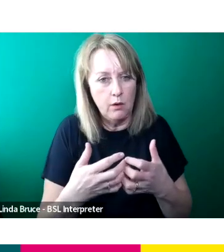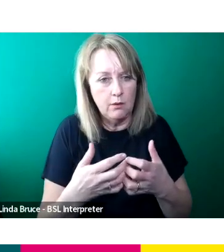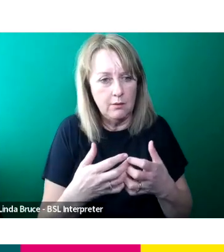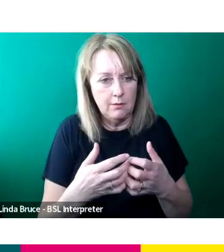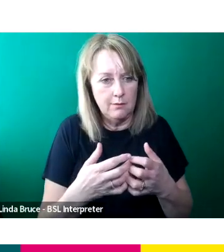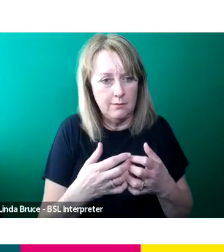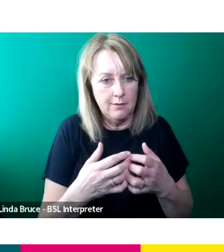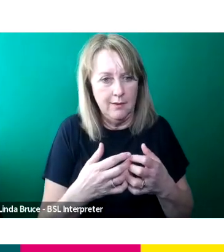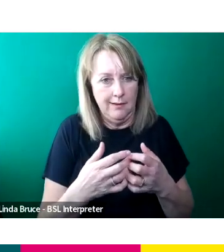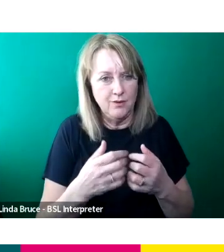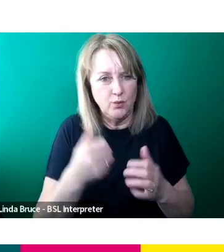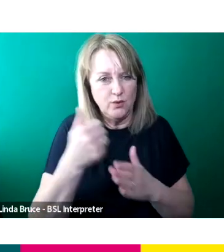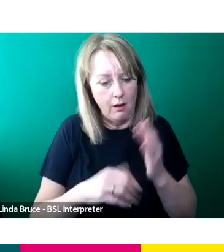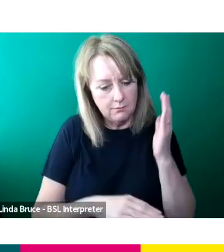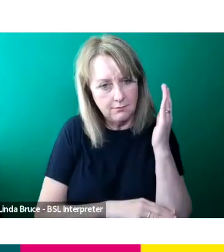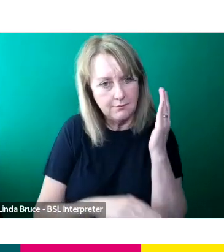to aim up and aim high.